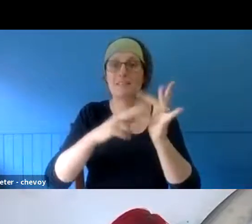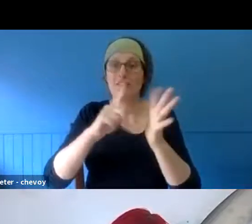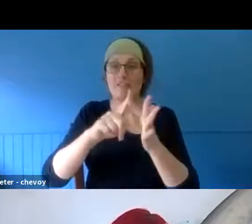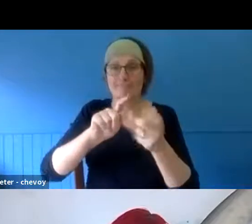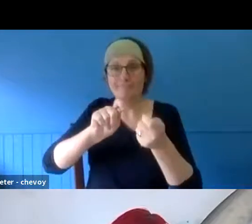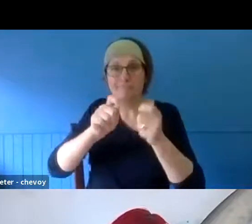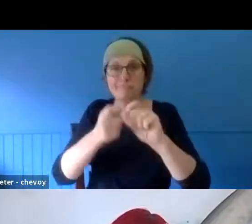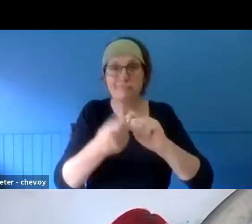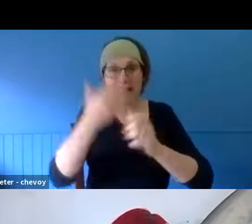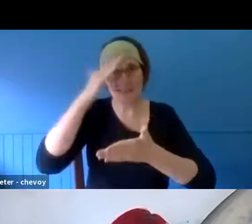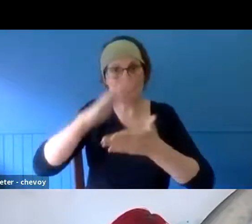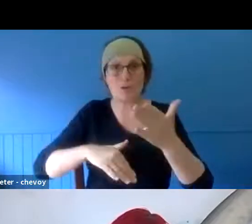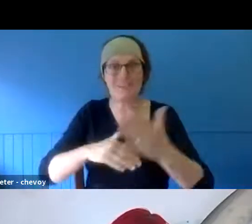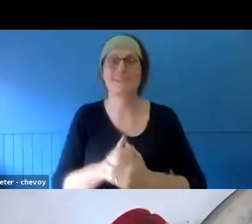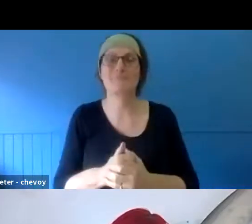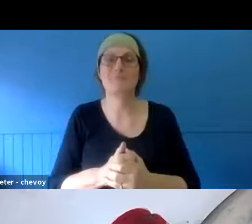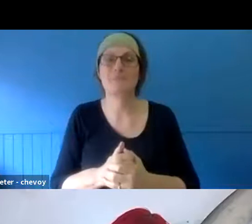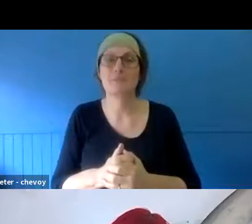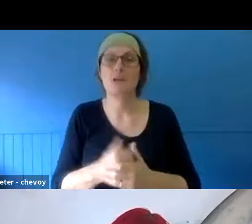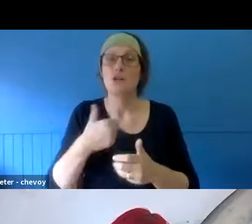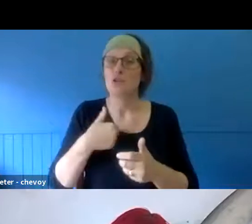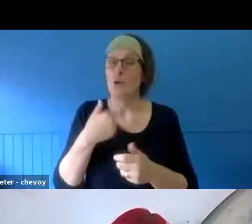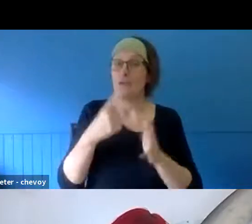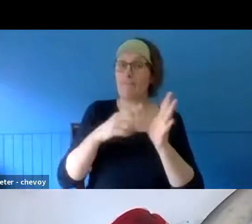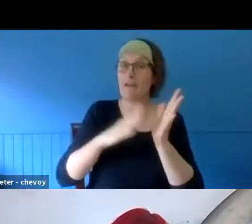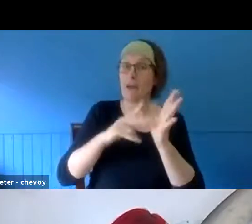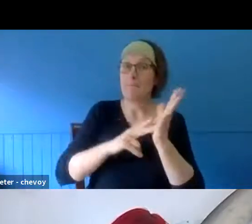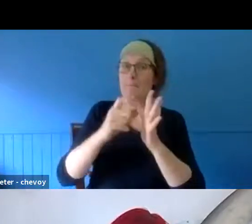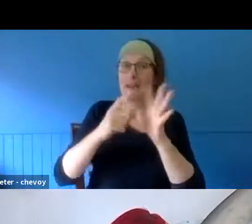be facilitated by Amanda Grant today. Amanda is joined by Vanessa